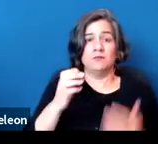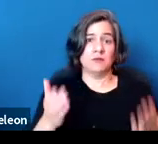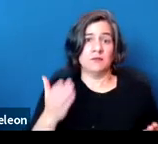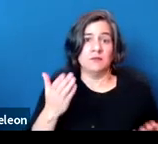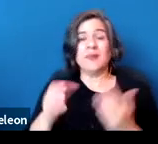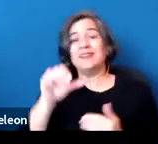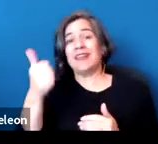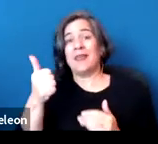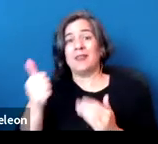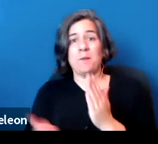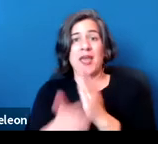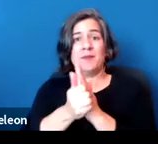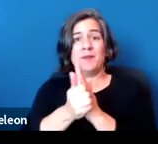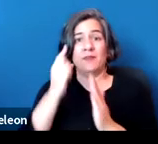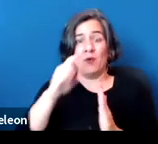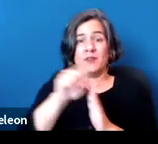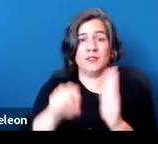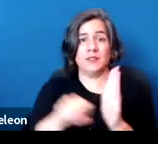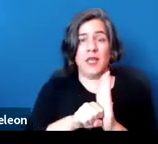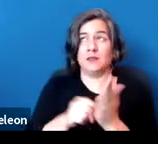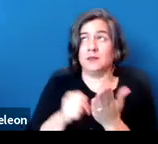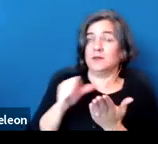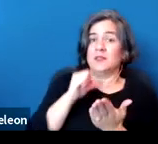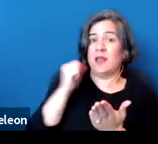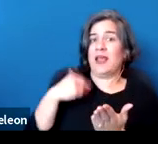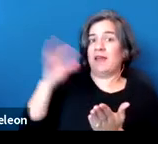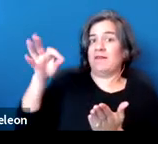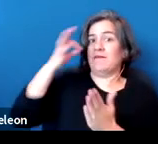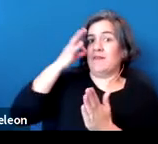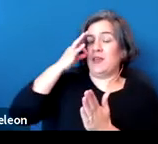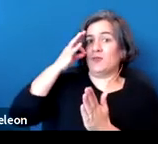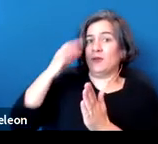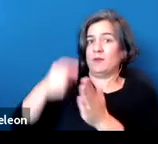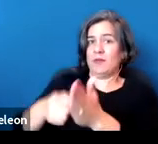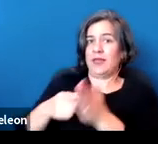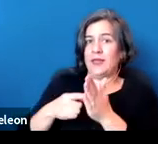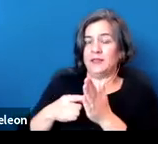if you pause to unpack that, essentially means states can ban smoking if they want to.